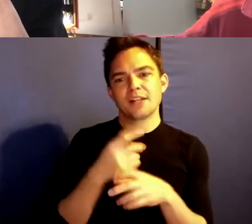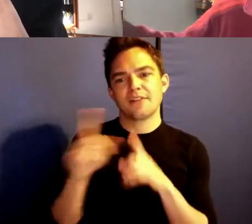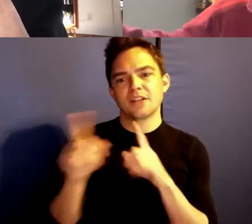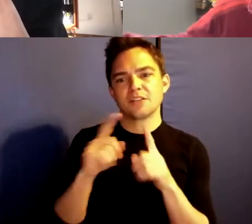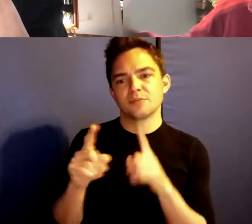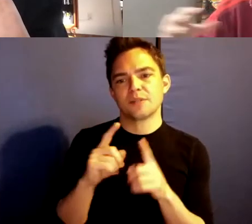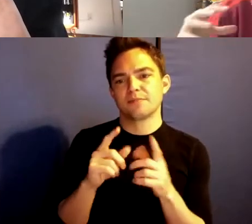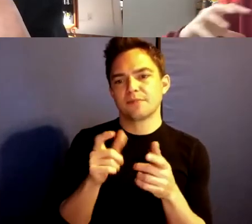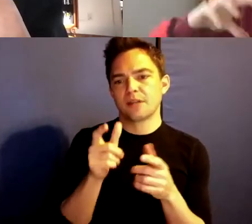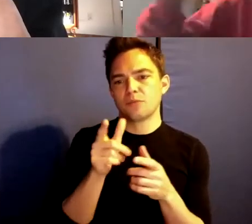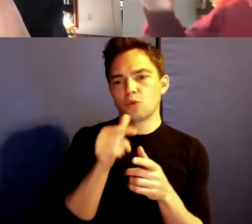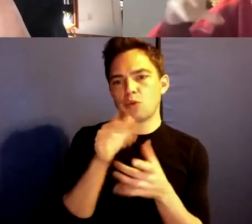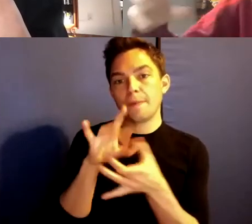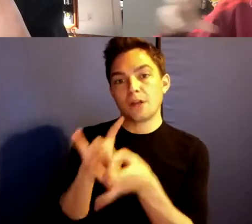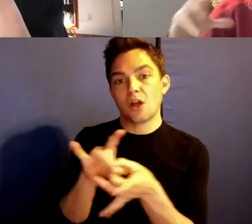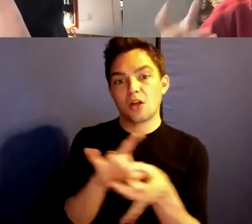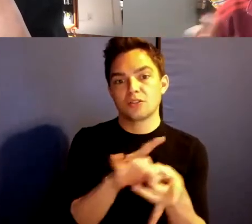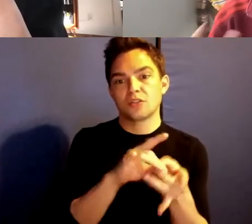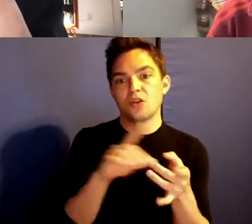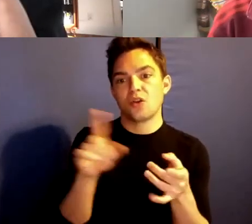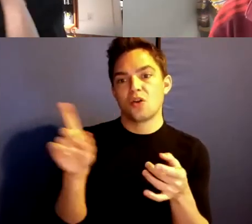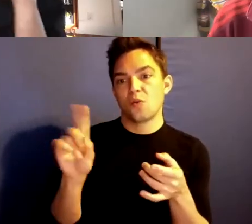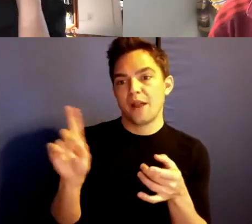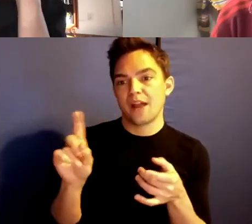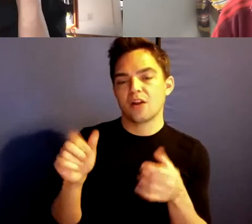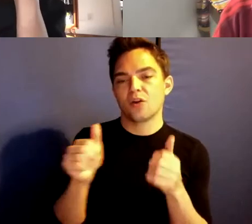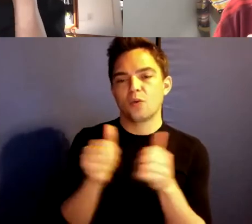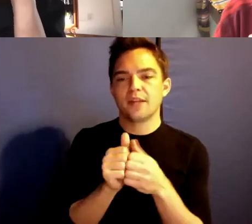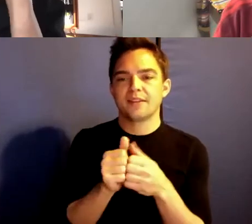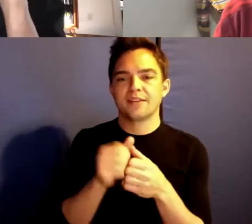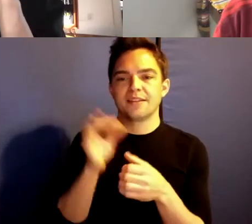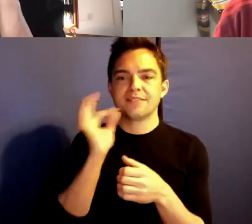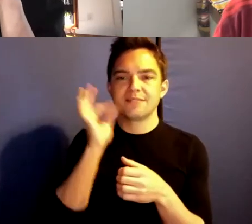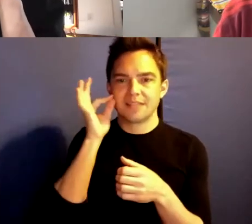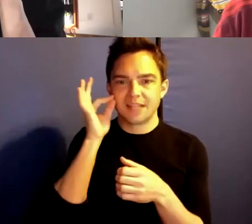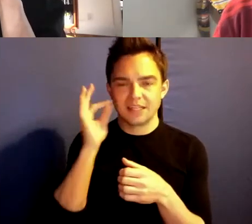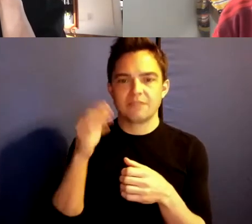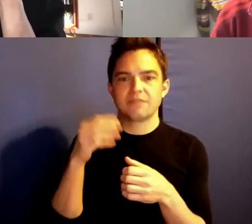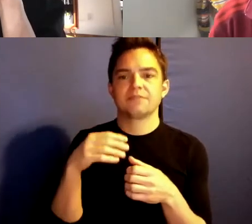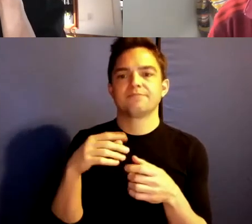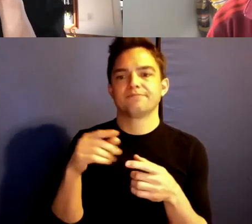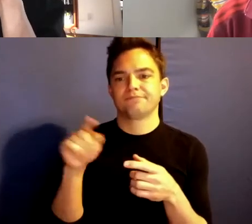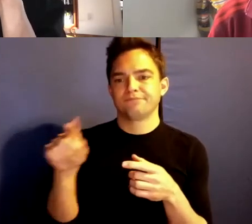belongs. But there has to be a different momentum of